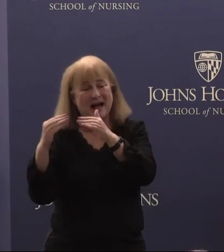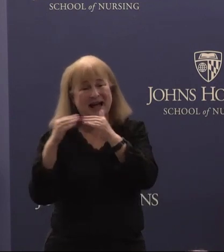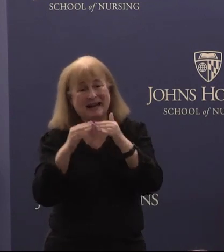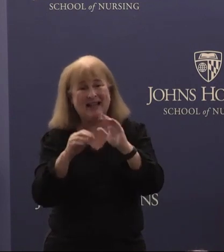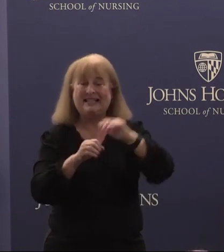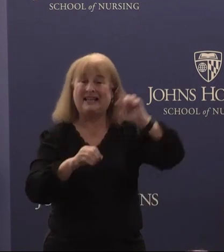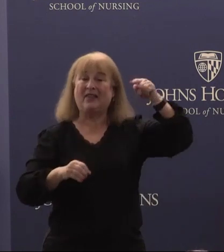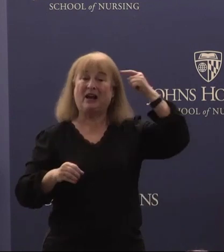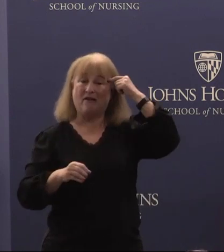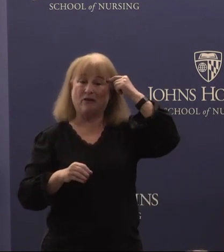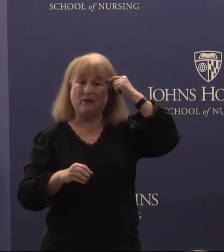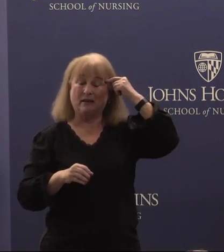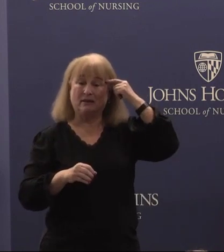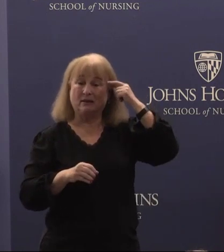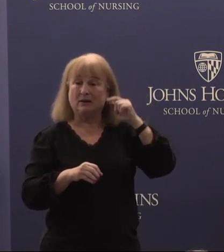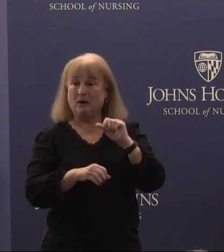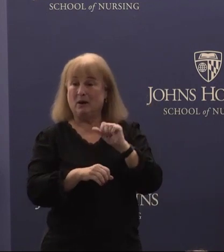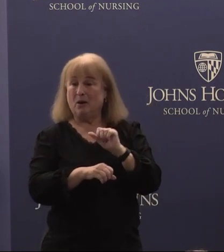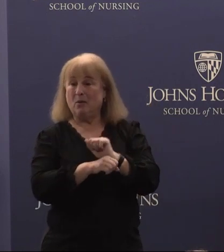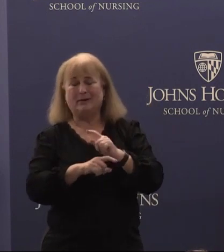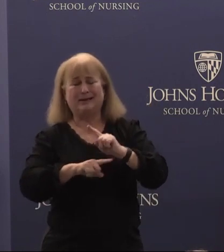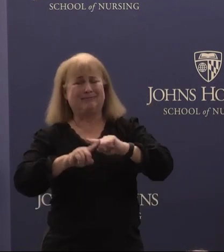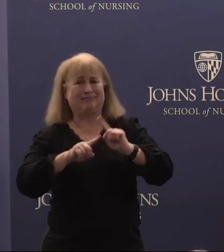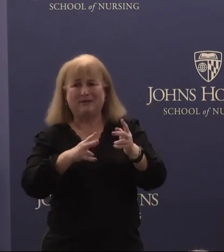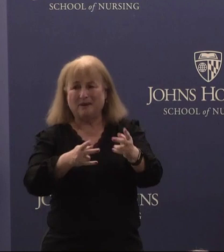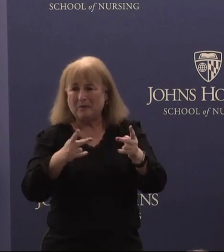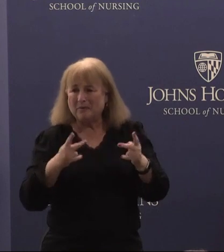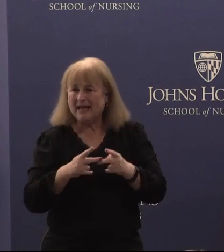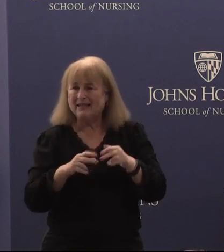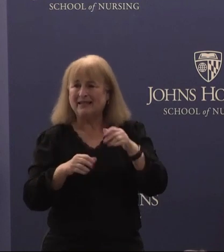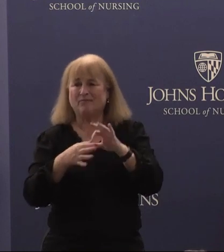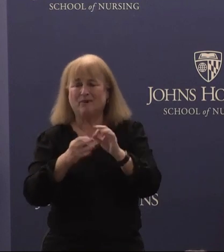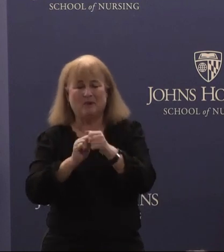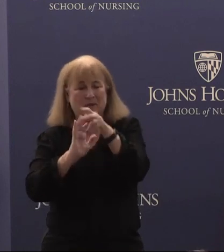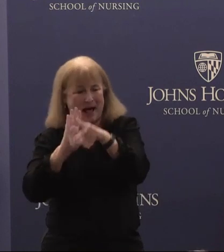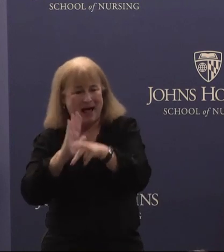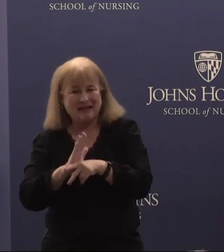So we're working in, in lots of places in policy as, uh, Dean Szanton indicated,